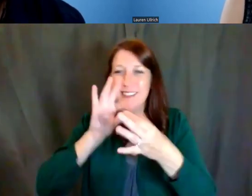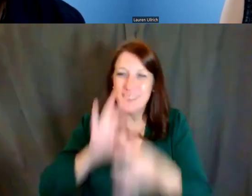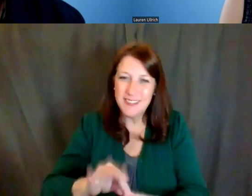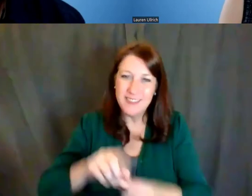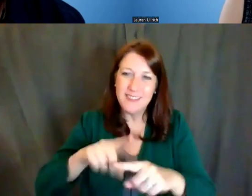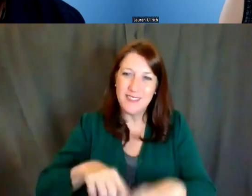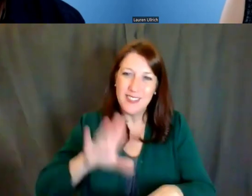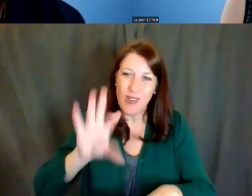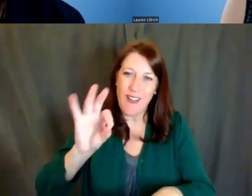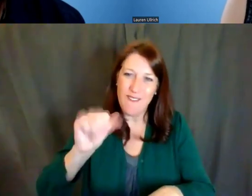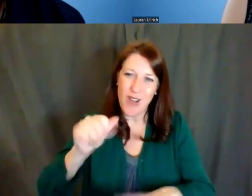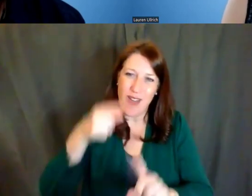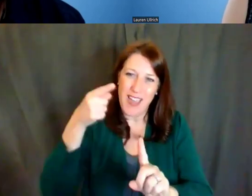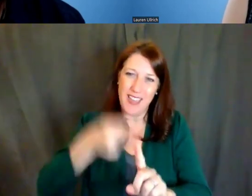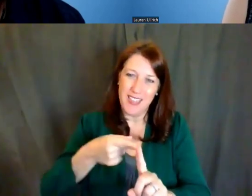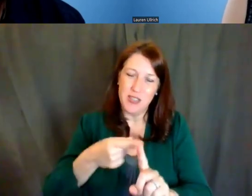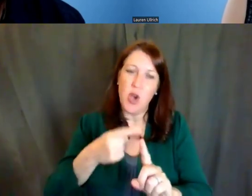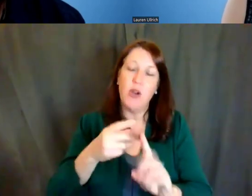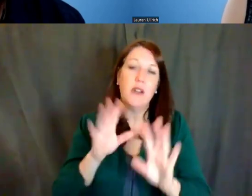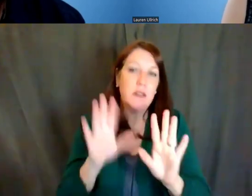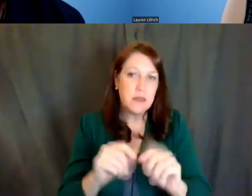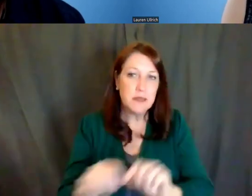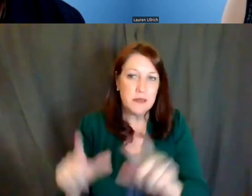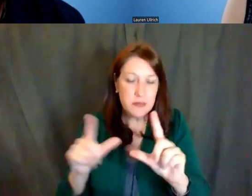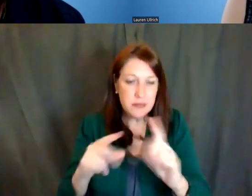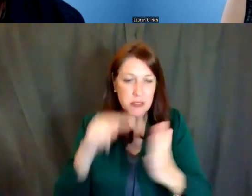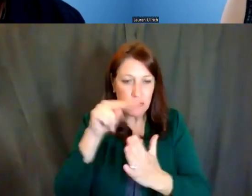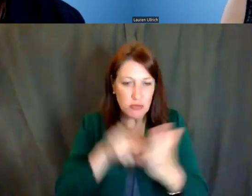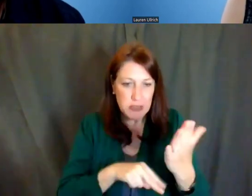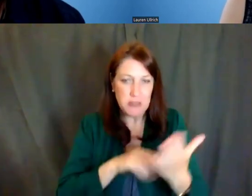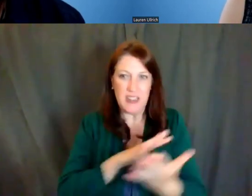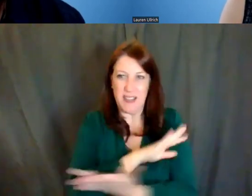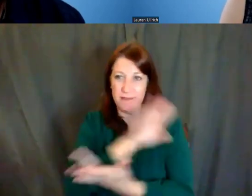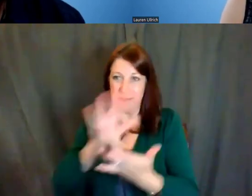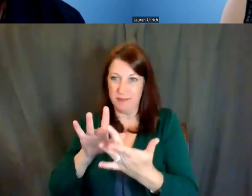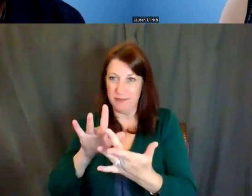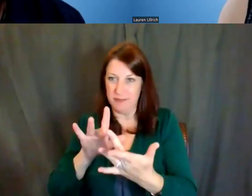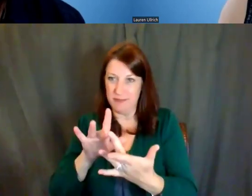and reach out to the program officer about FOA if you have any question.